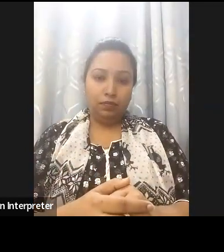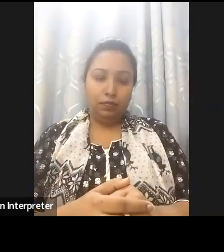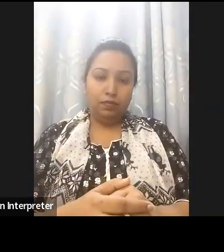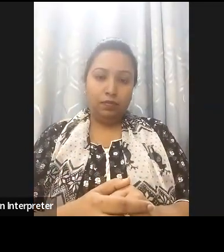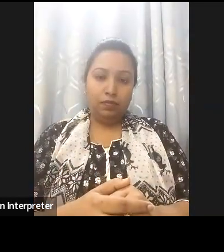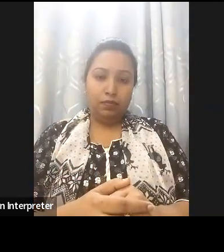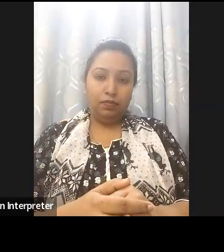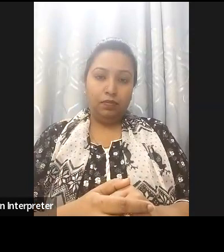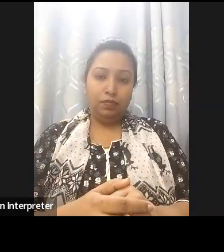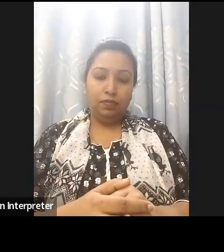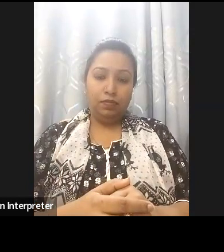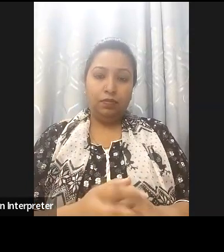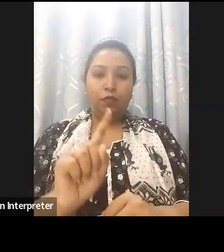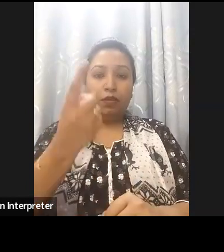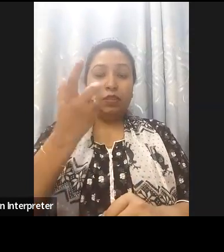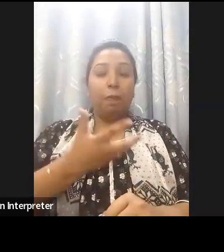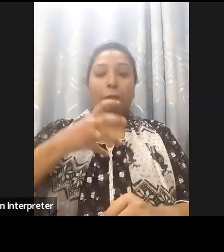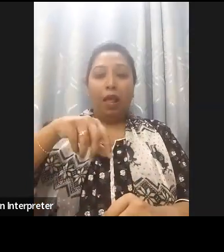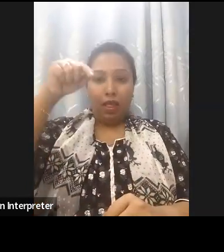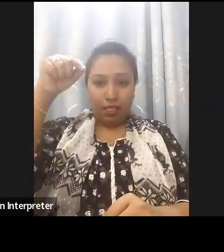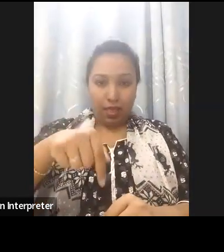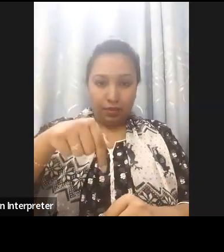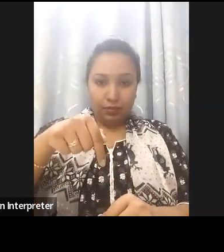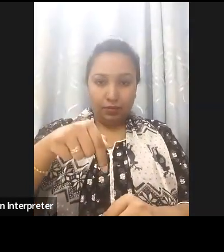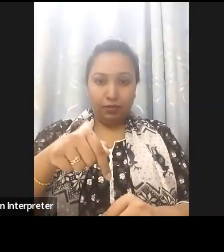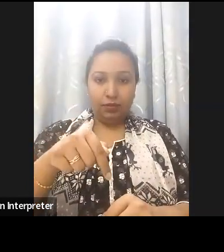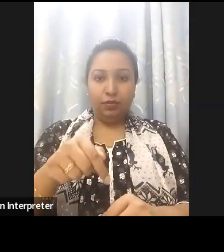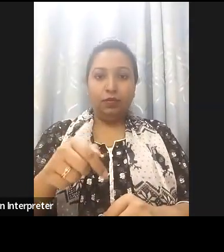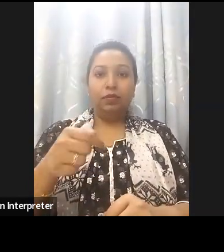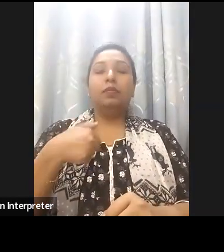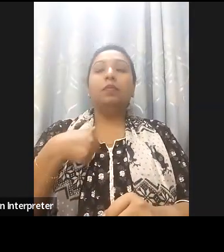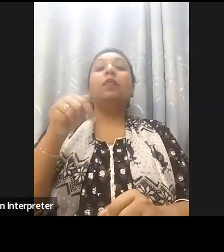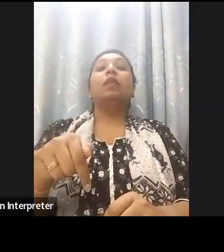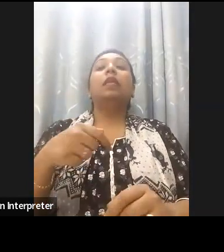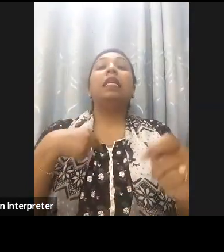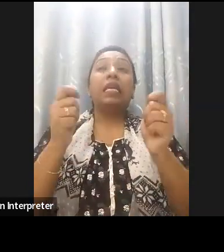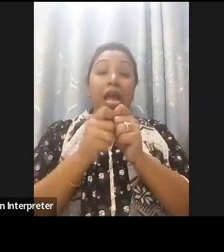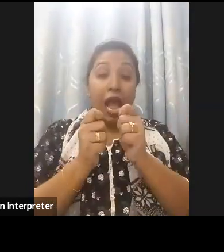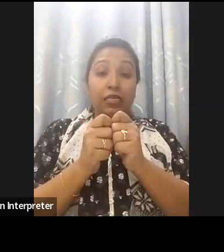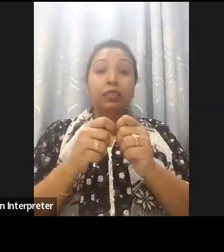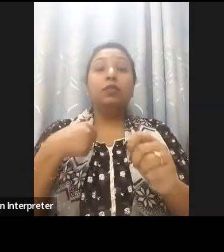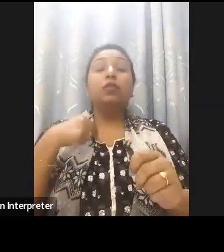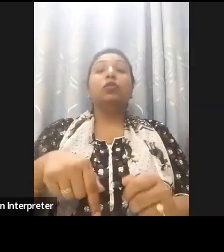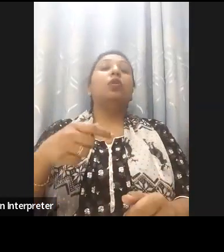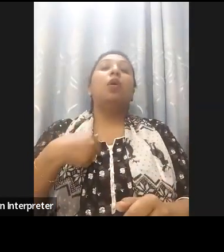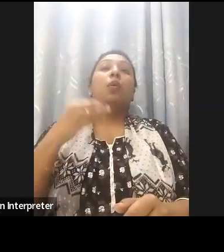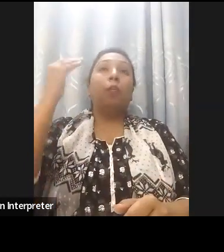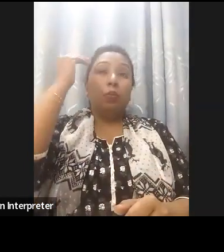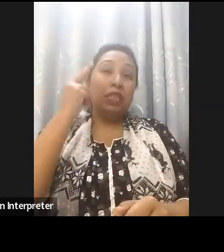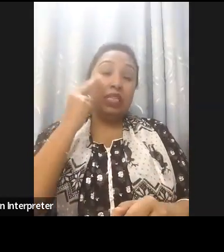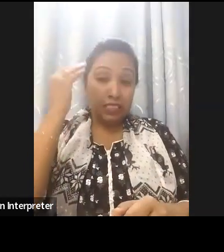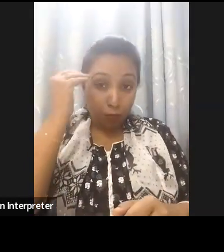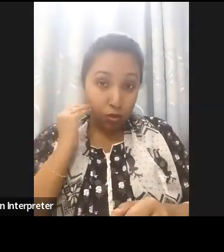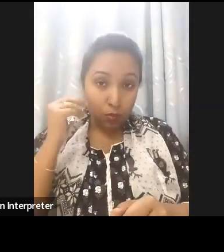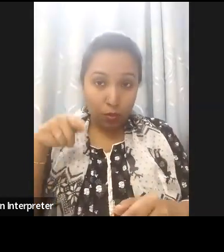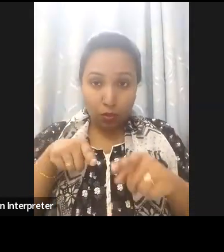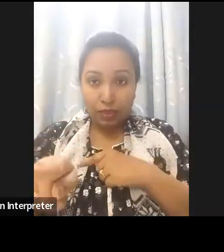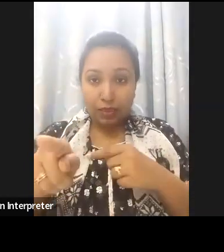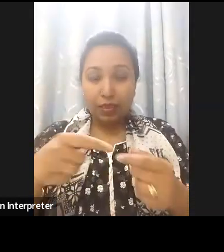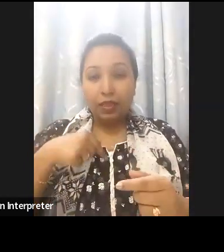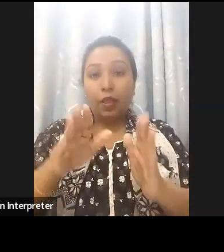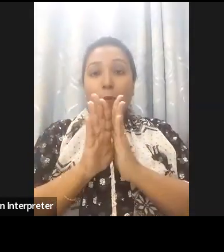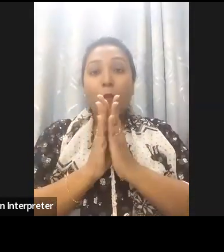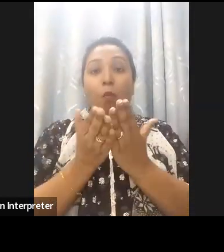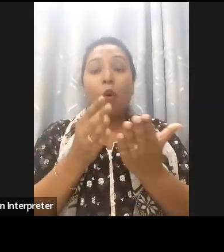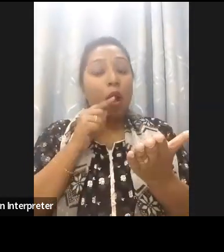Firstly, Bangladesh just deposited it´s accession of Marrakesh Treaty as the 116th country. Last year